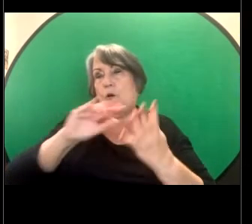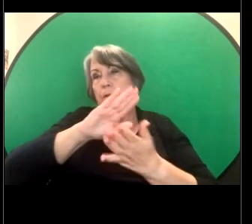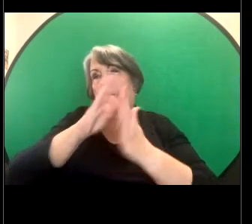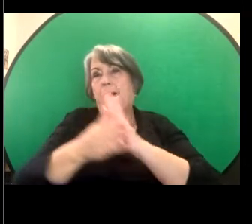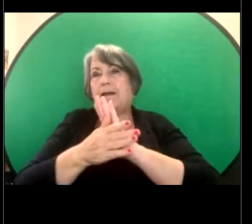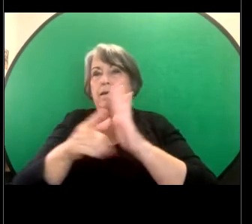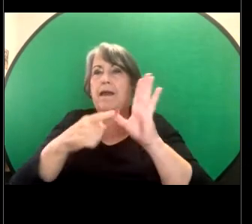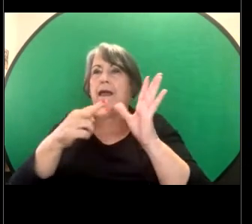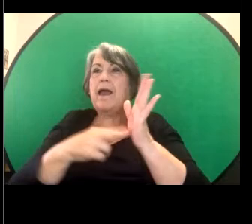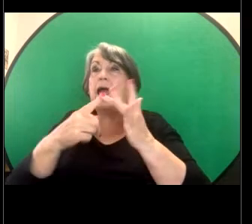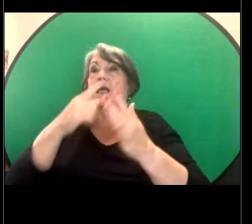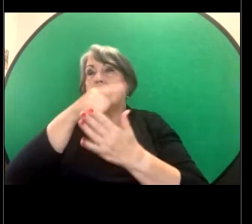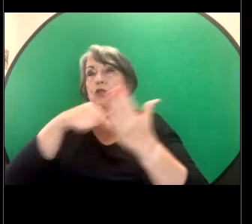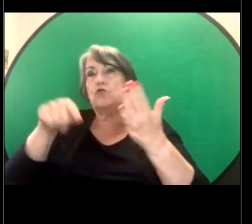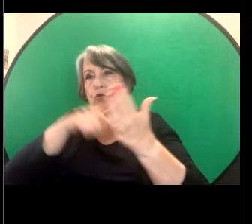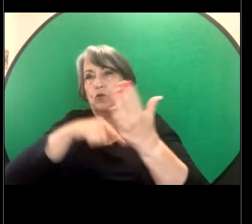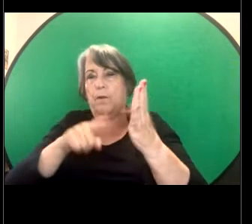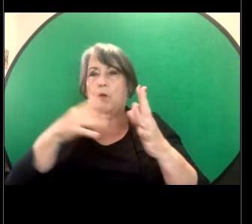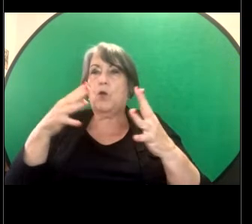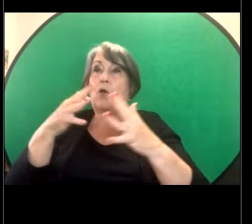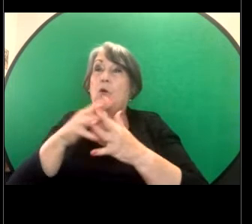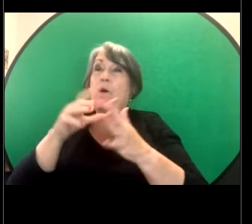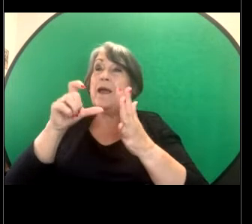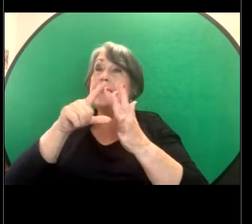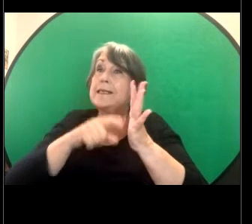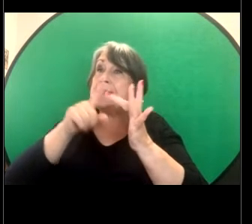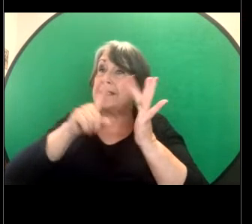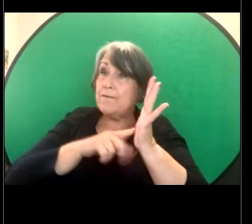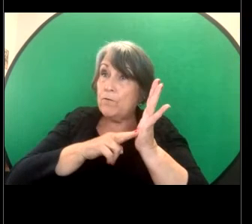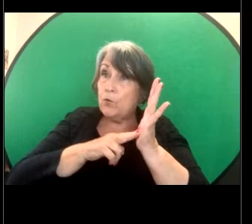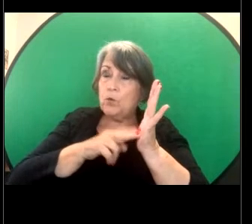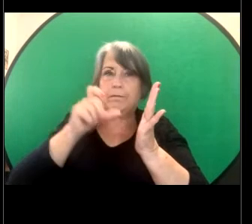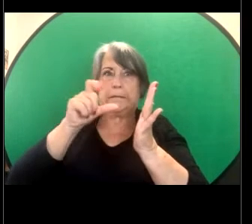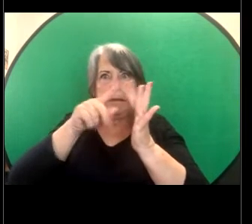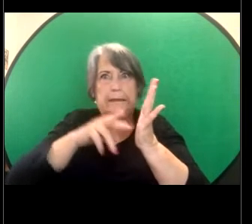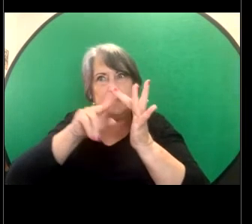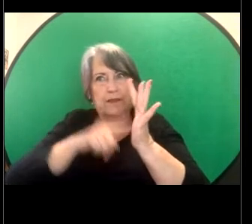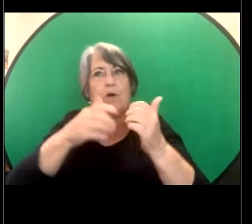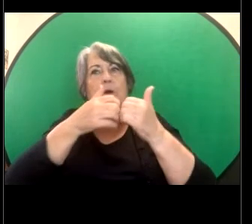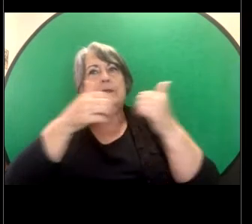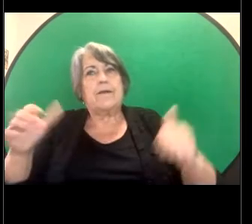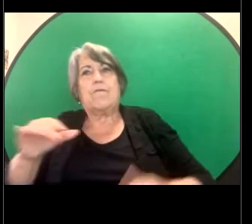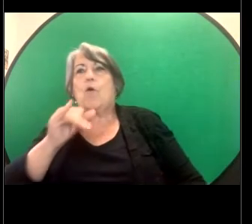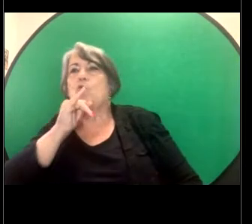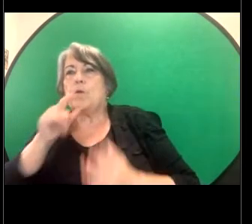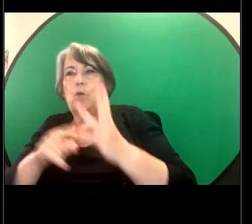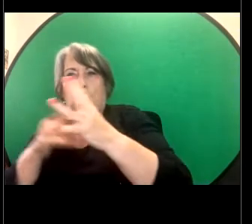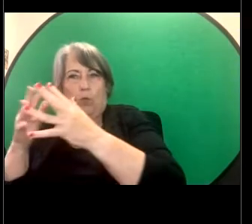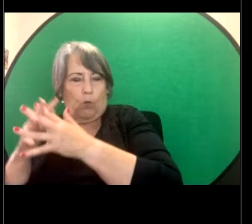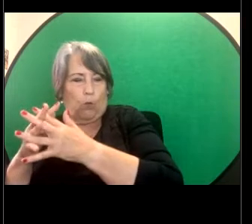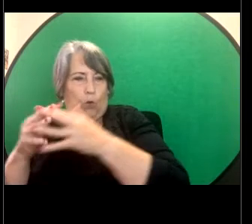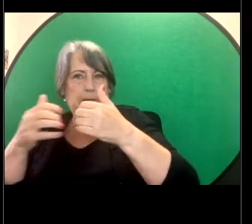which is a civil area of law and it's separate to criminal law or, you know, laws under the